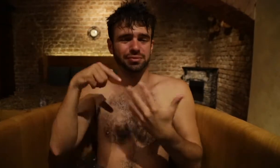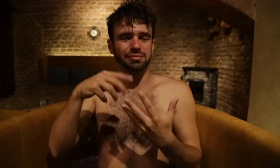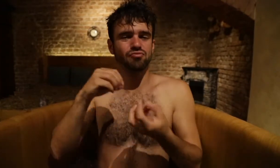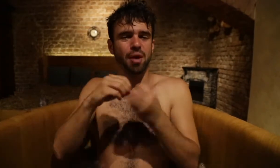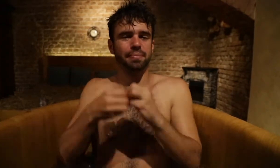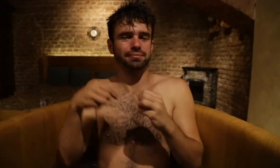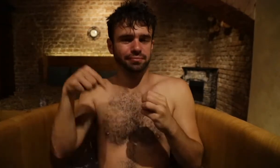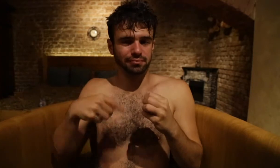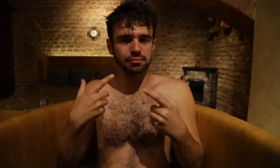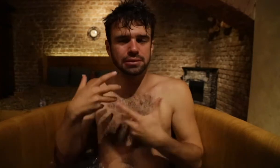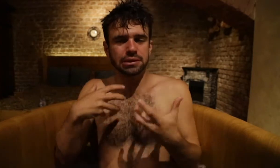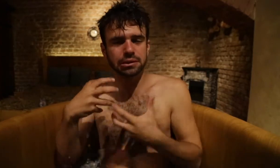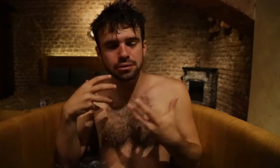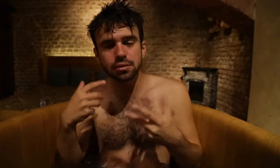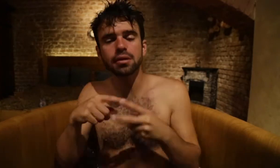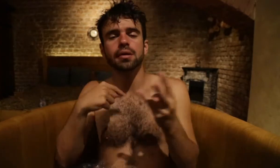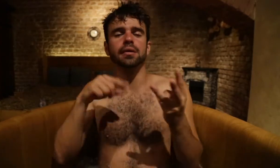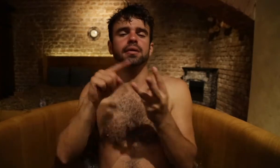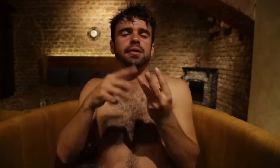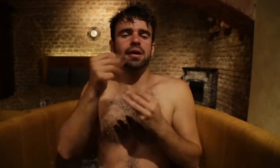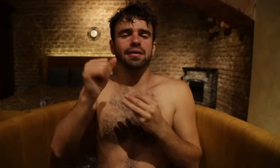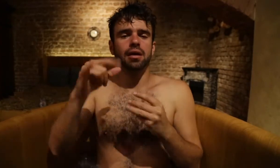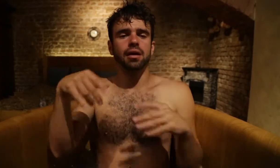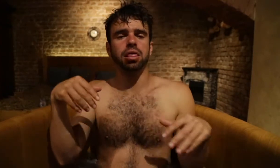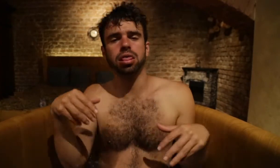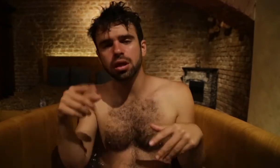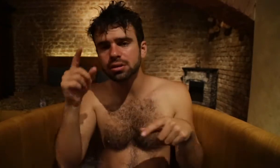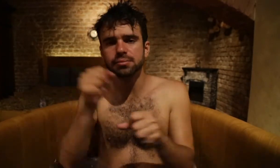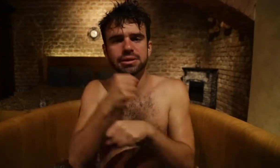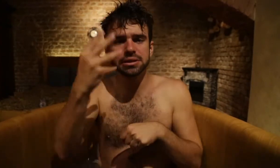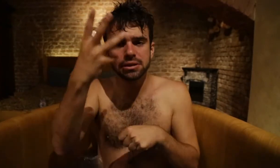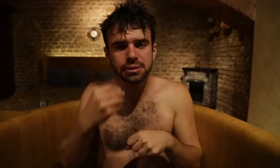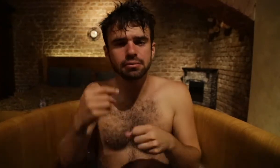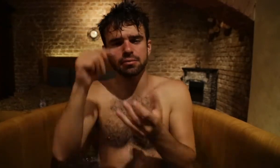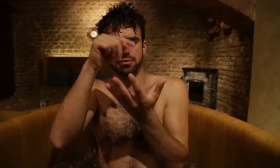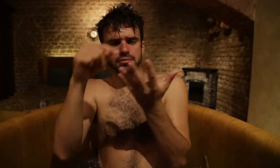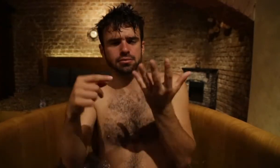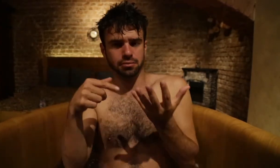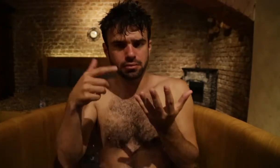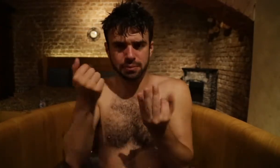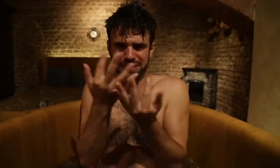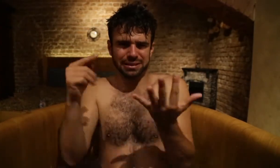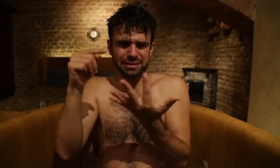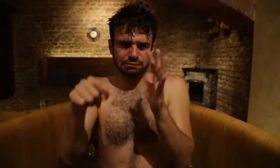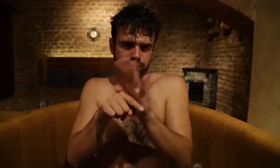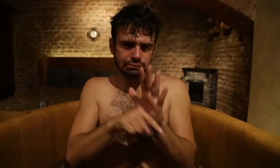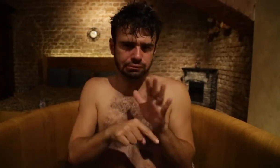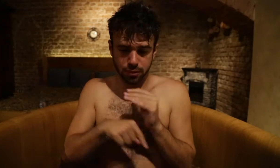The most of the old people do have skin or blood circulation issue. There are some issues they have such as in struggling to sleep, some pains, etc.